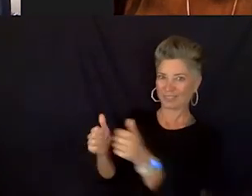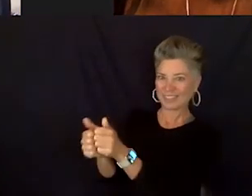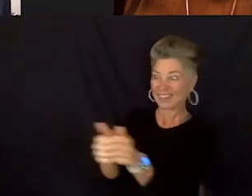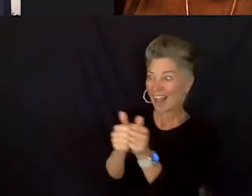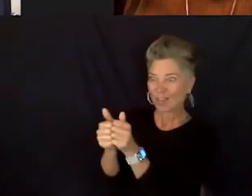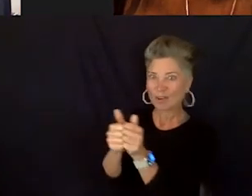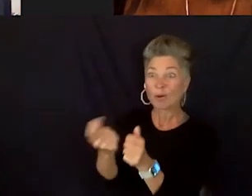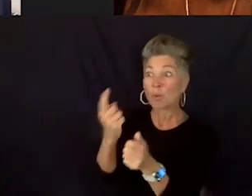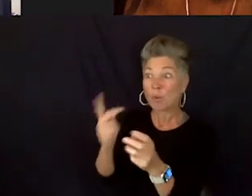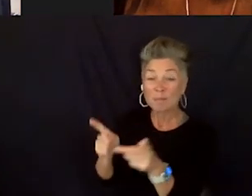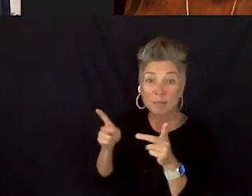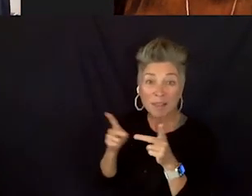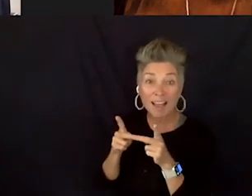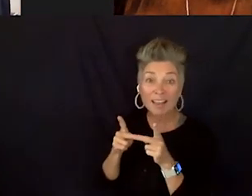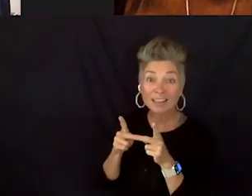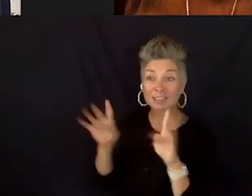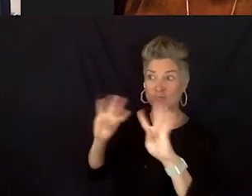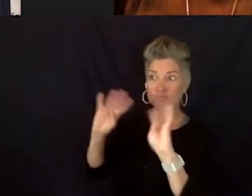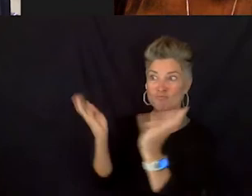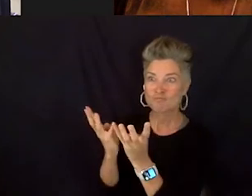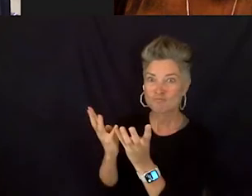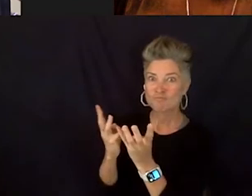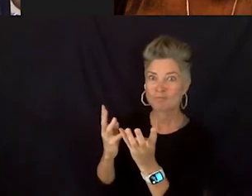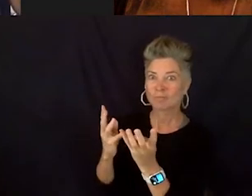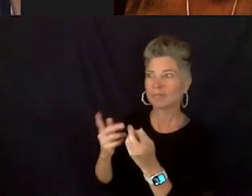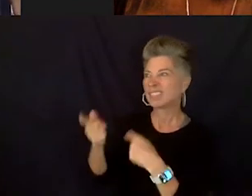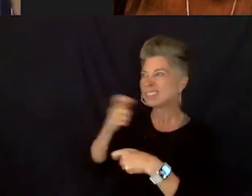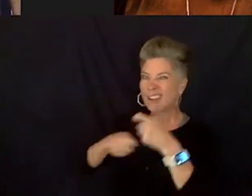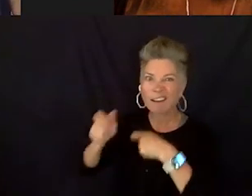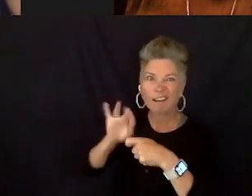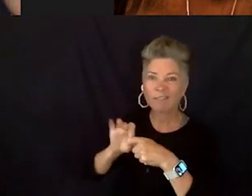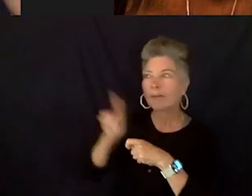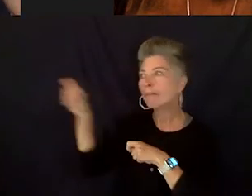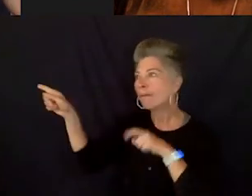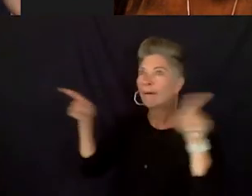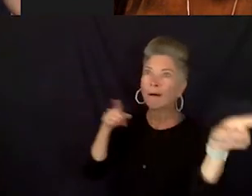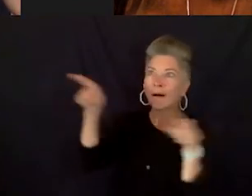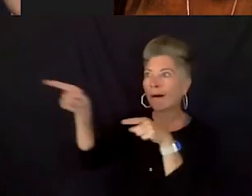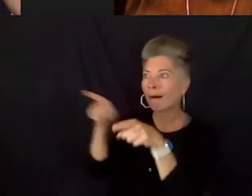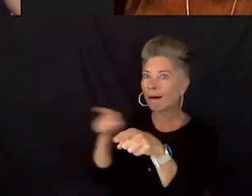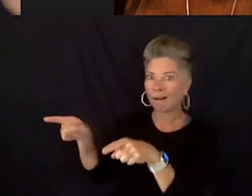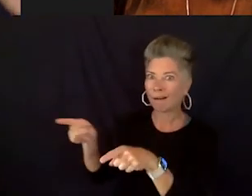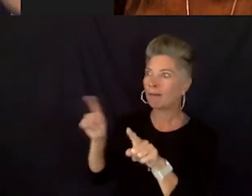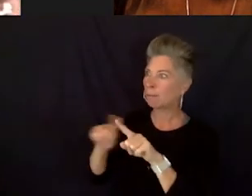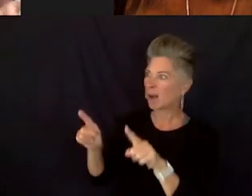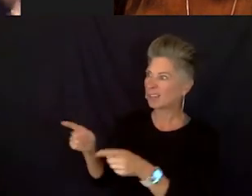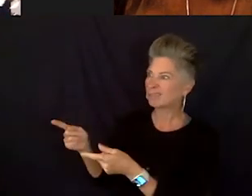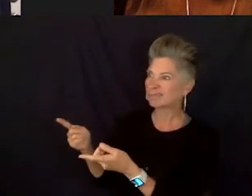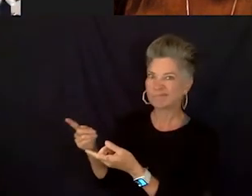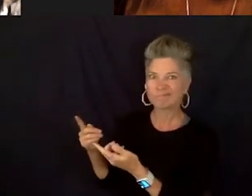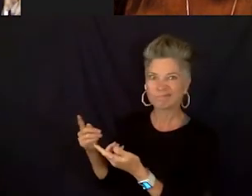and they're not like all over the place. Um, but seeing like how far they come